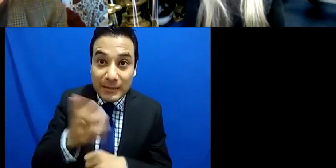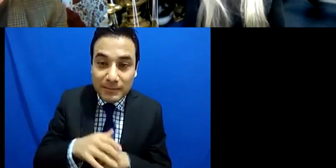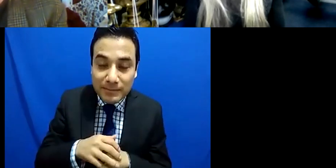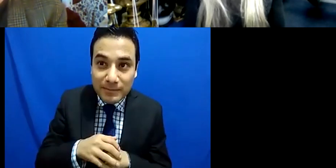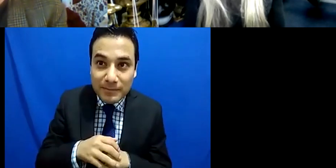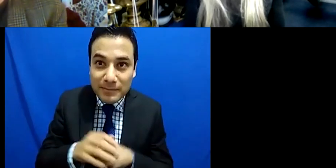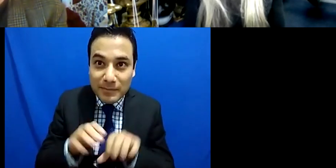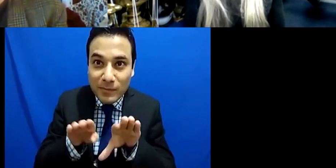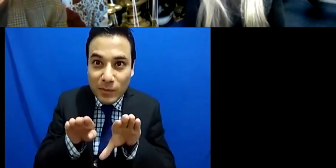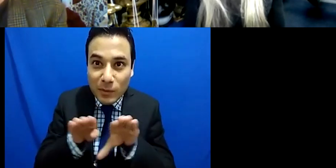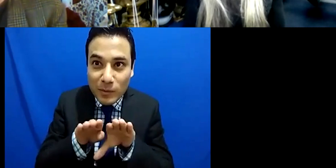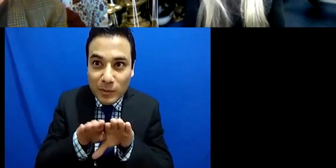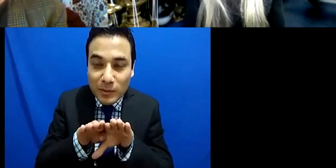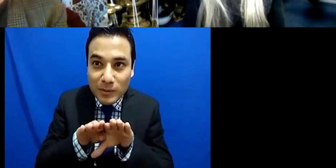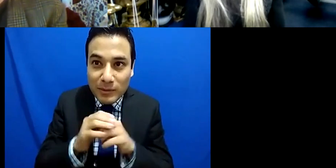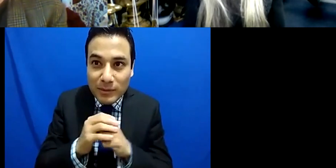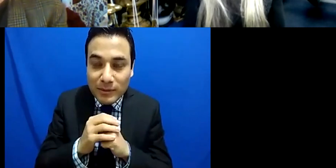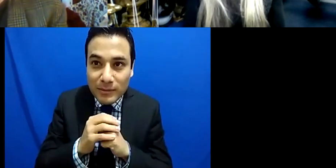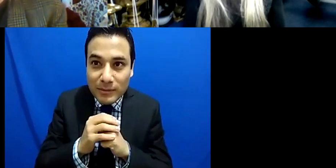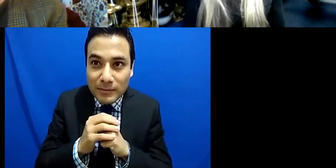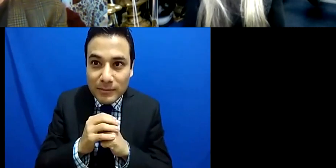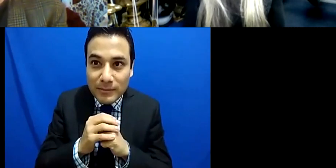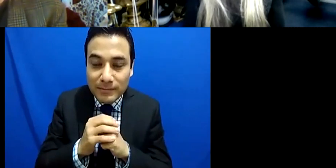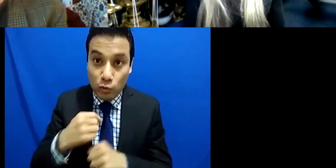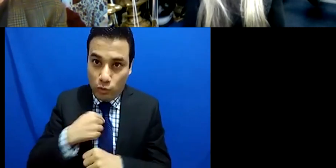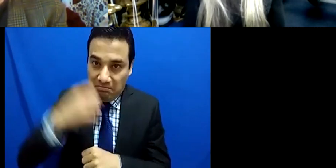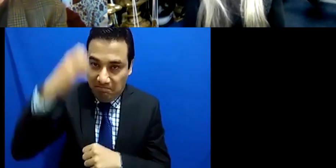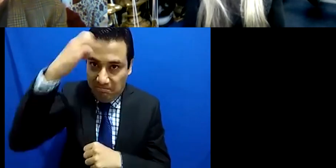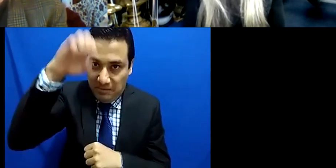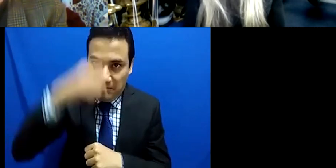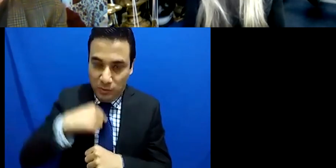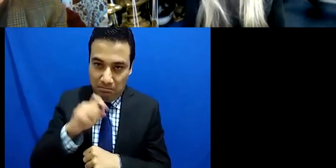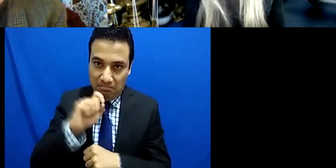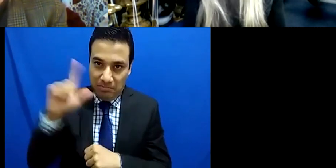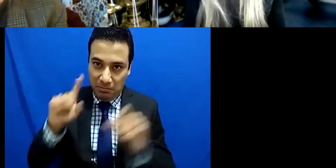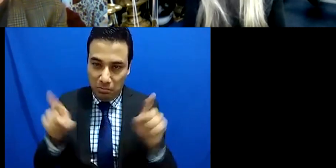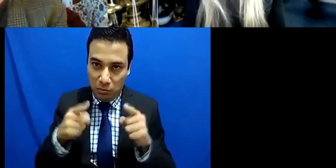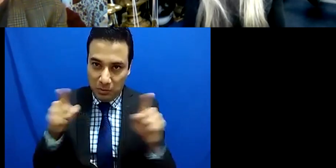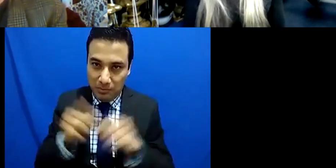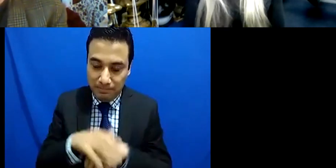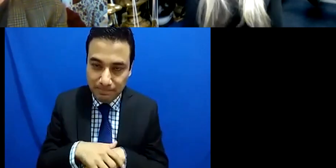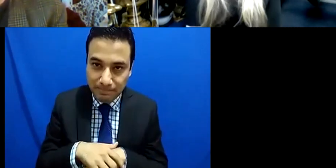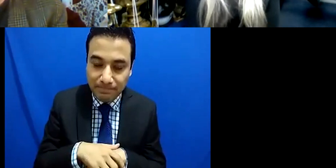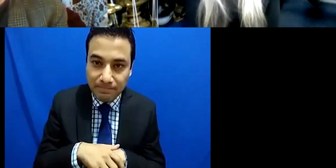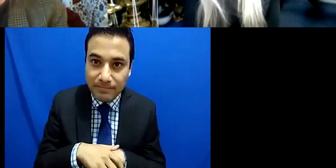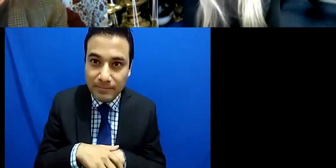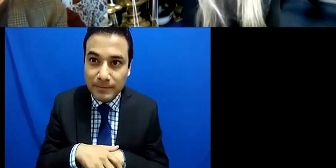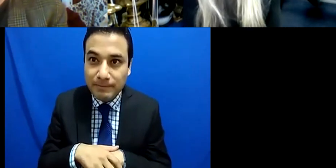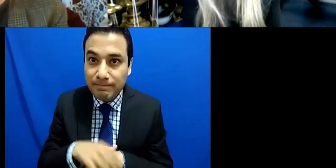my experiences as a musician who also wants to be deaf I've been able to challenge this